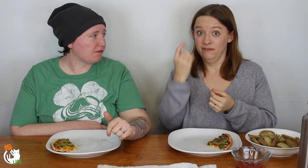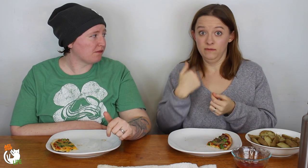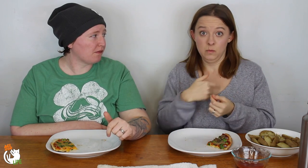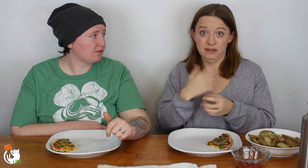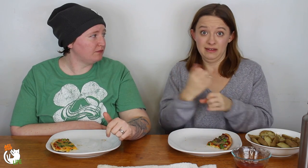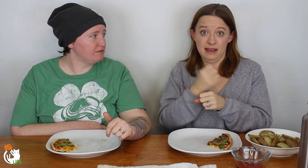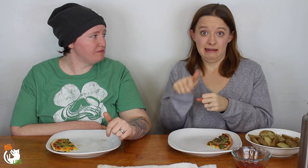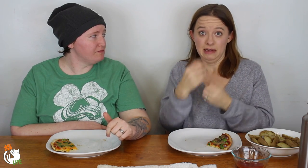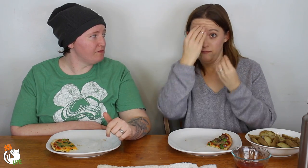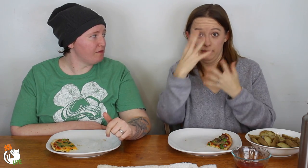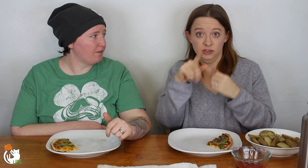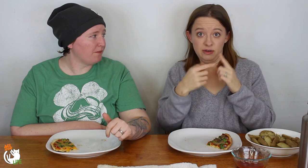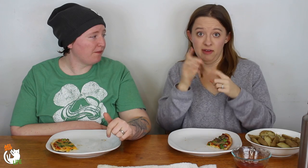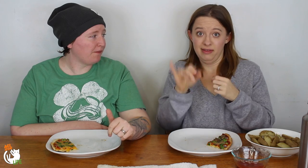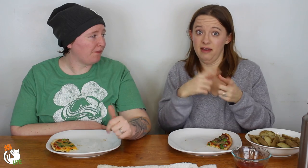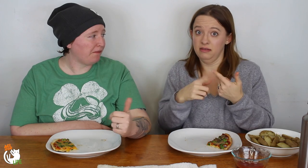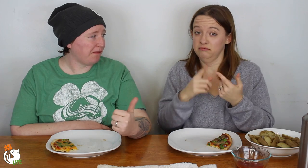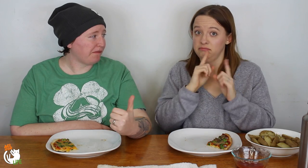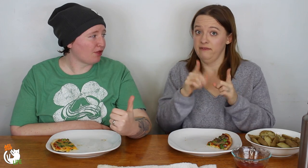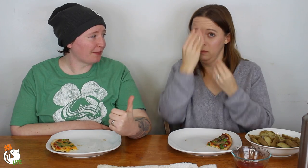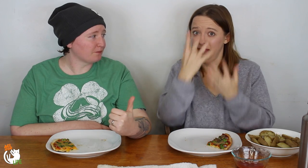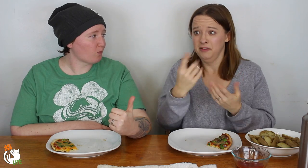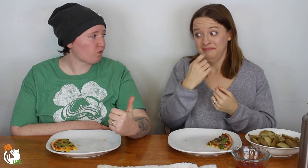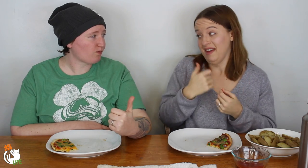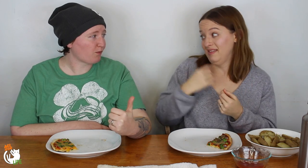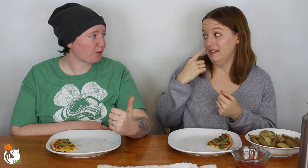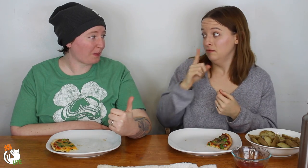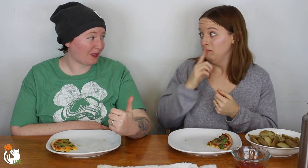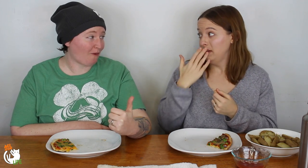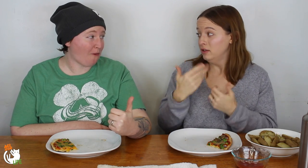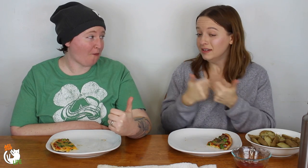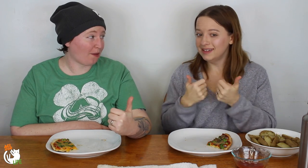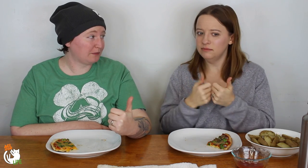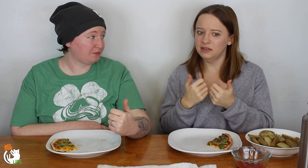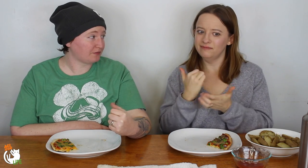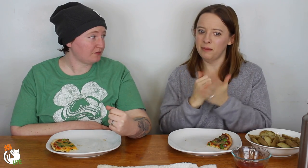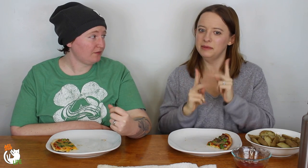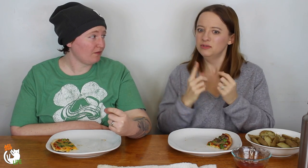So, if we get any information about that, we will definitely let you guys know because I think it's a really good game.